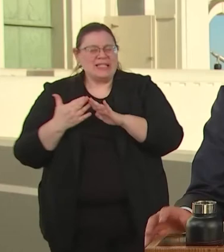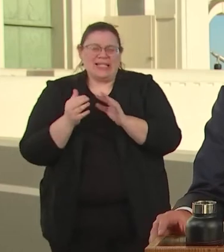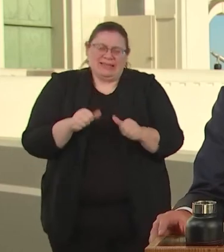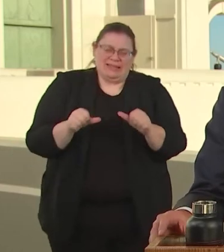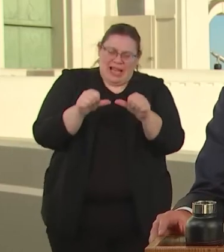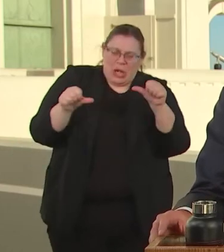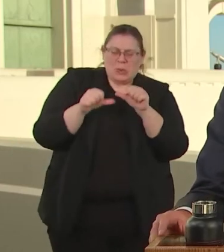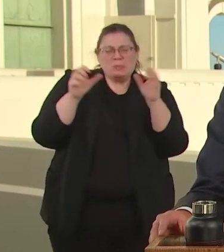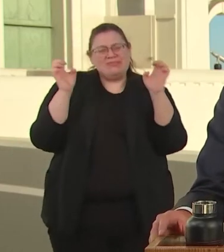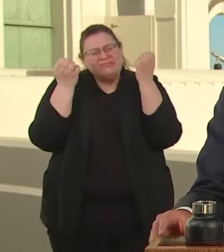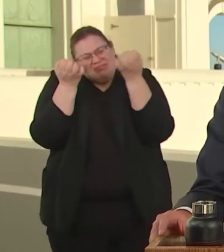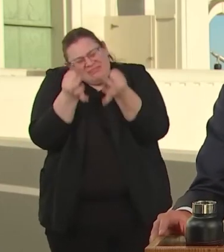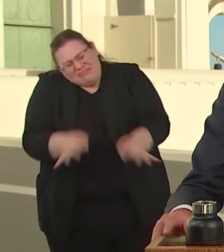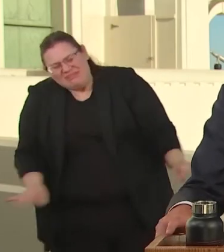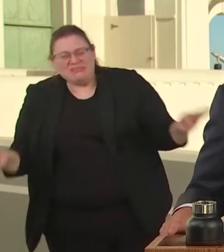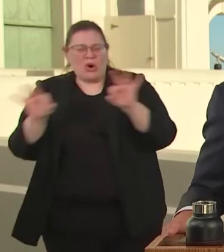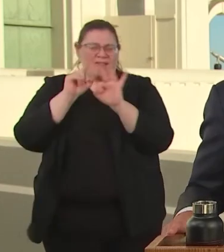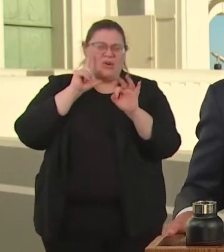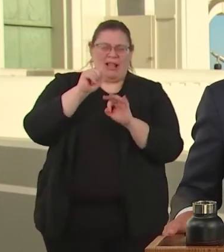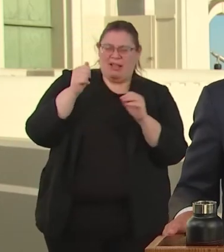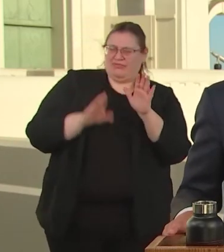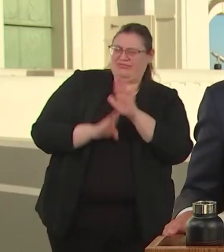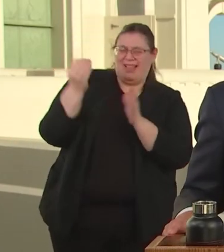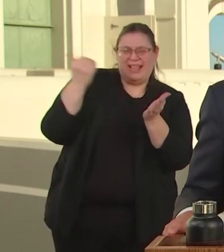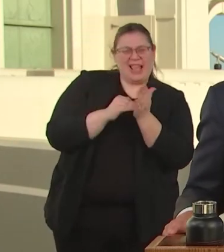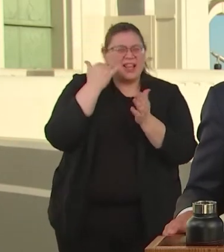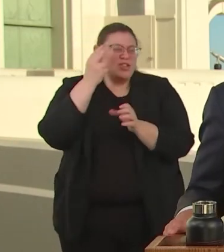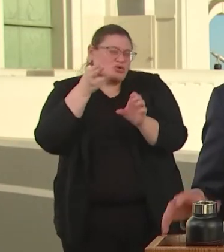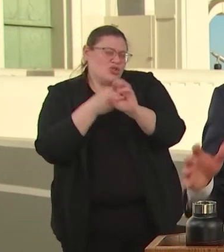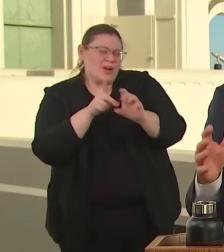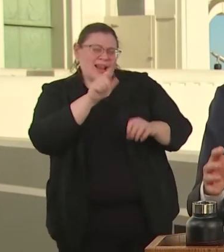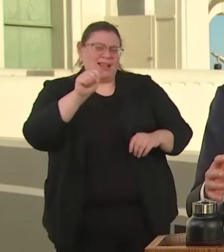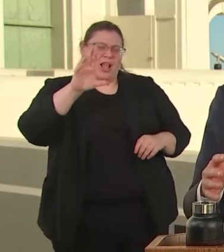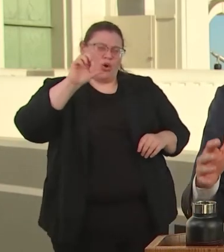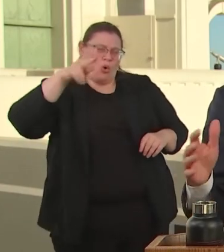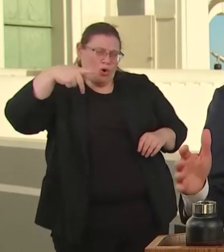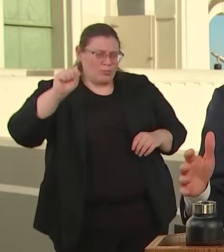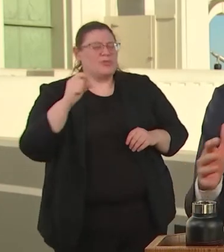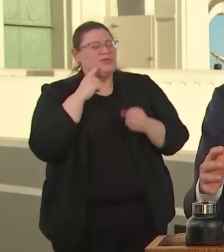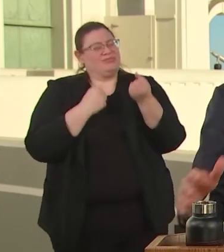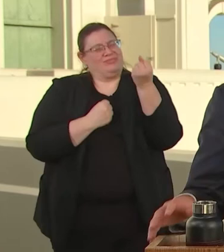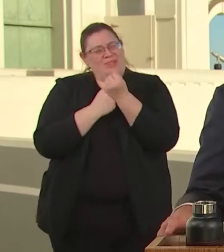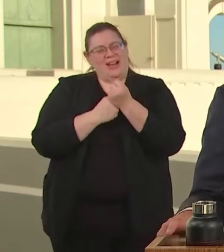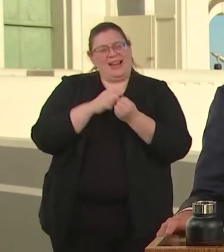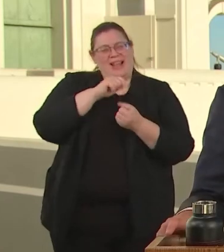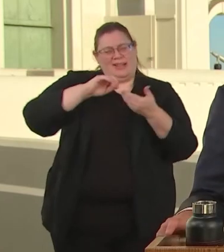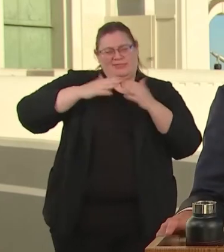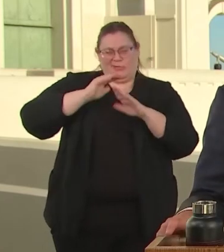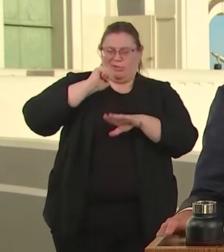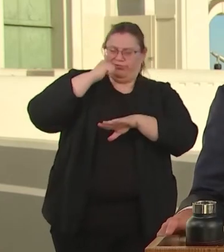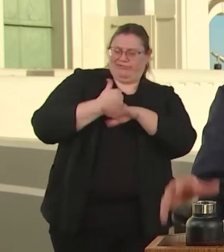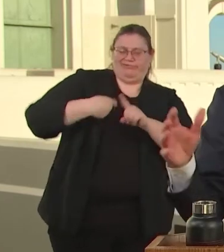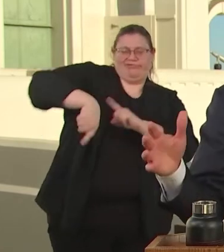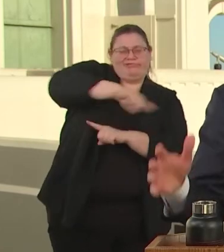IF YOU JOIN THE ANGELINO CORE, YOU'LL SUPPORT THE JUSTICE PROGRAMS, WORK AS A TUTOR,